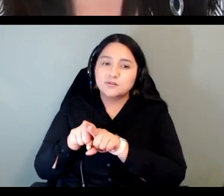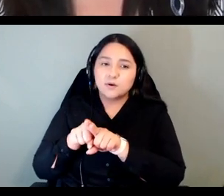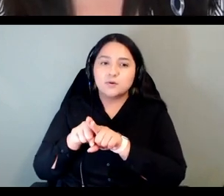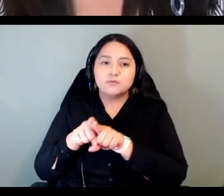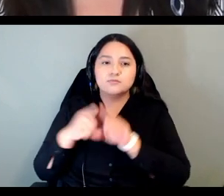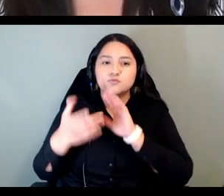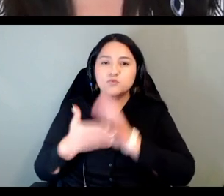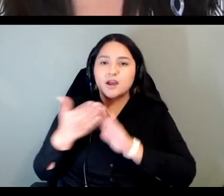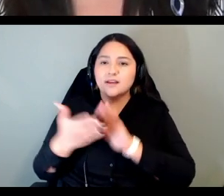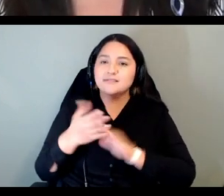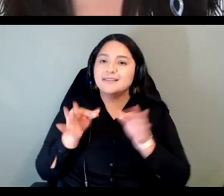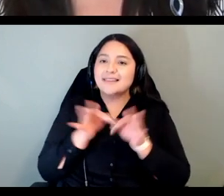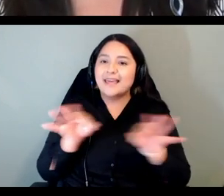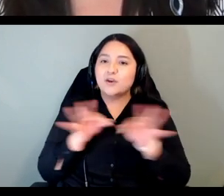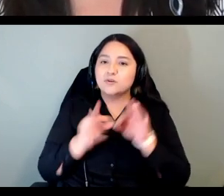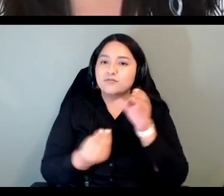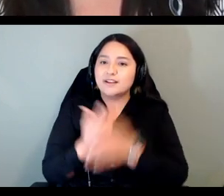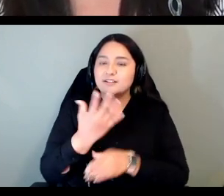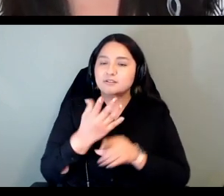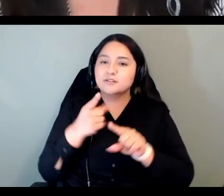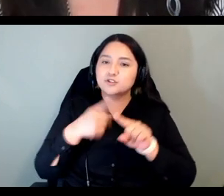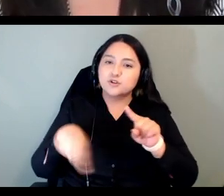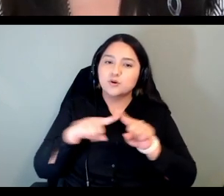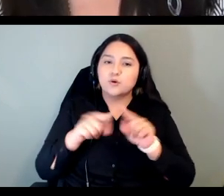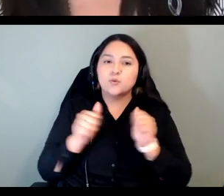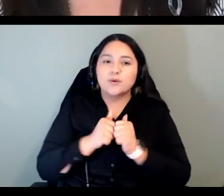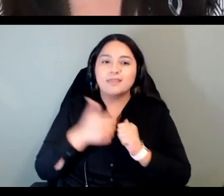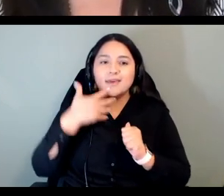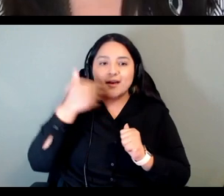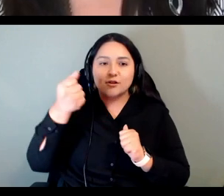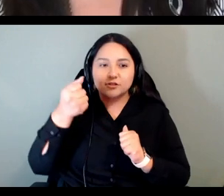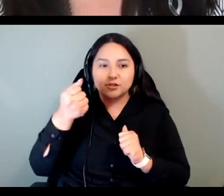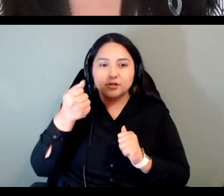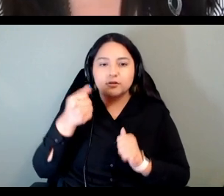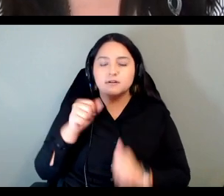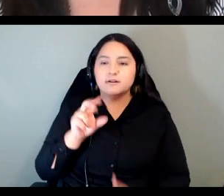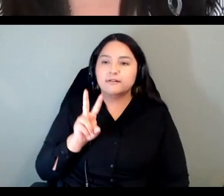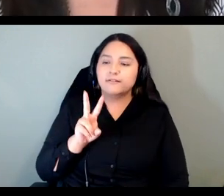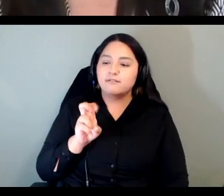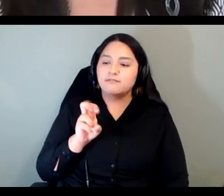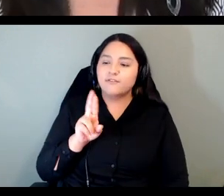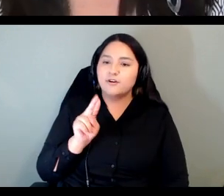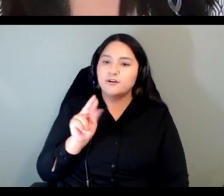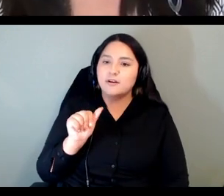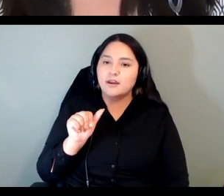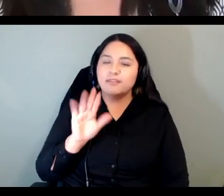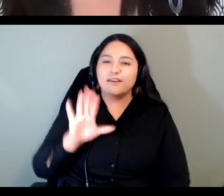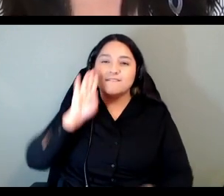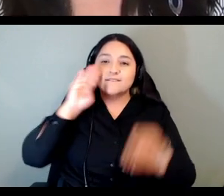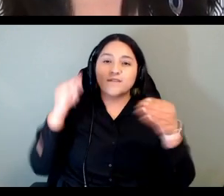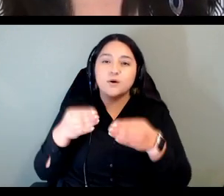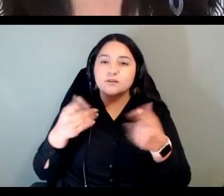language revitalization circle with elder verna de montagne their focus is on the re-establishment